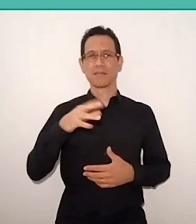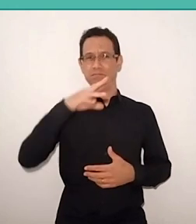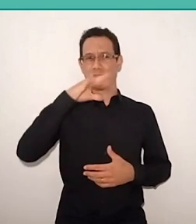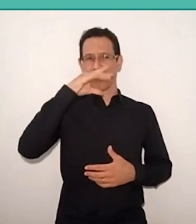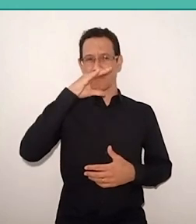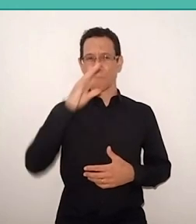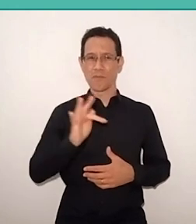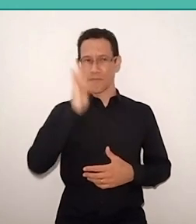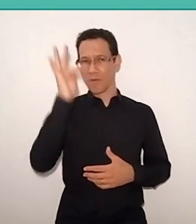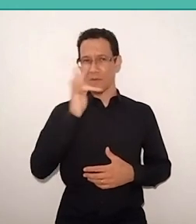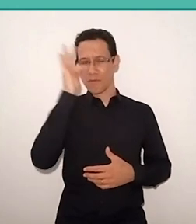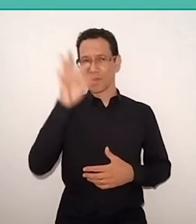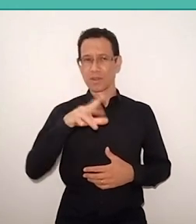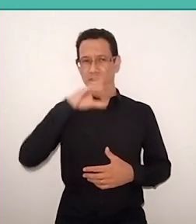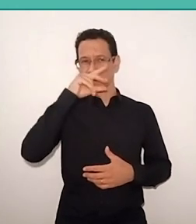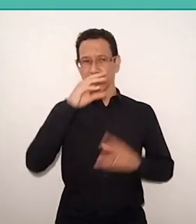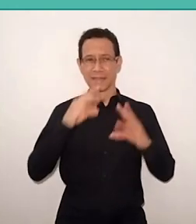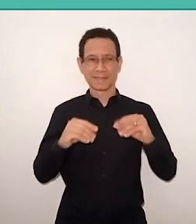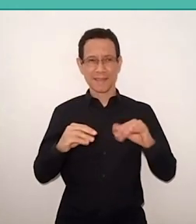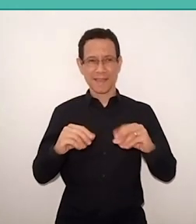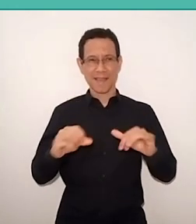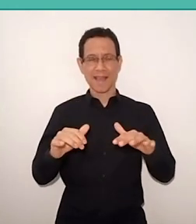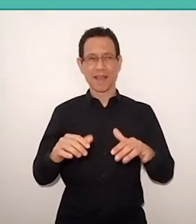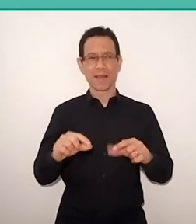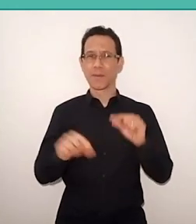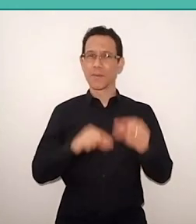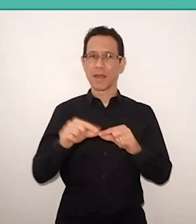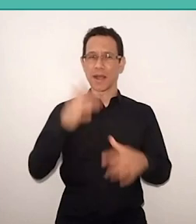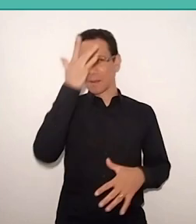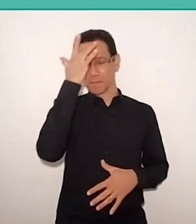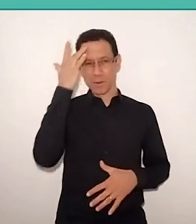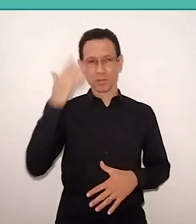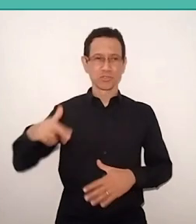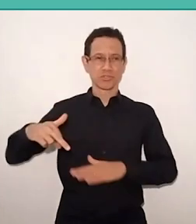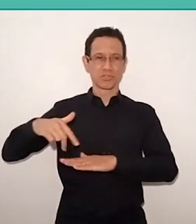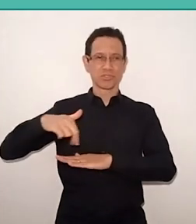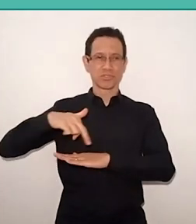the smell of the earth, the way the person walks down the street, and follows Freire: